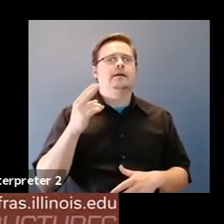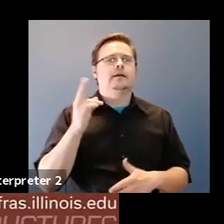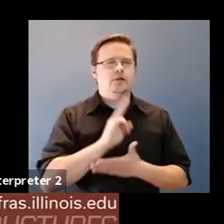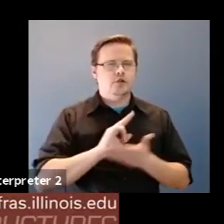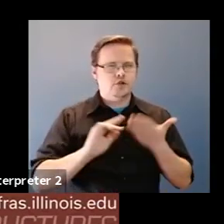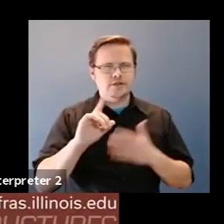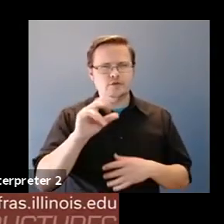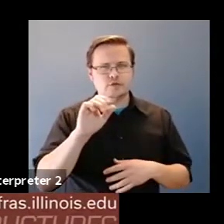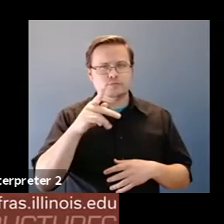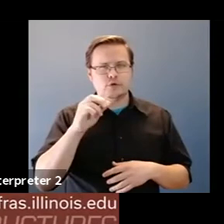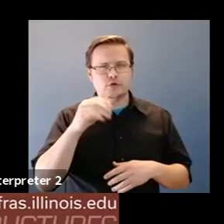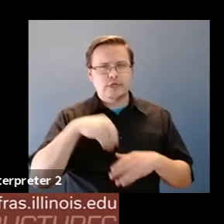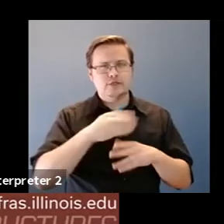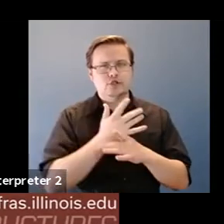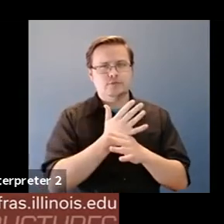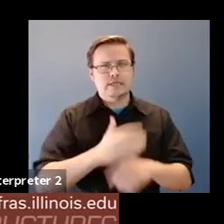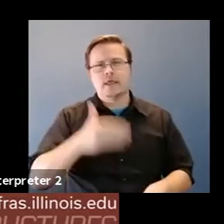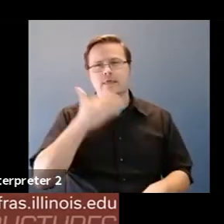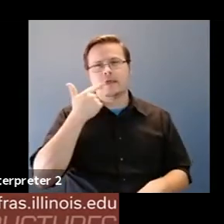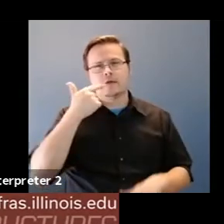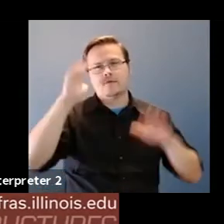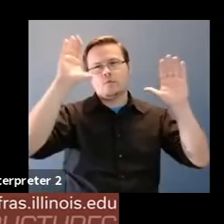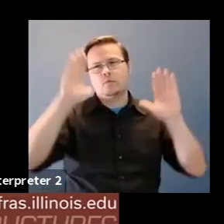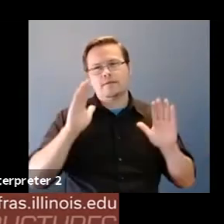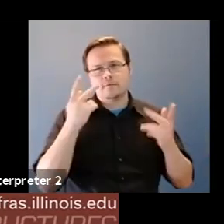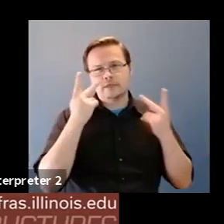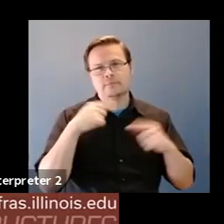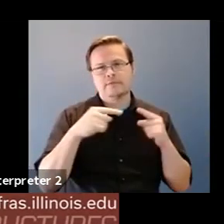Anita Chan: Who says thanks for the wonderful perspective on visualization as a window to see the models.